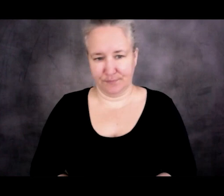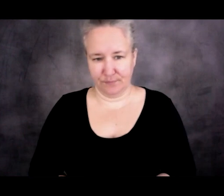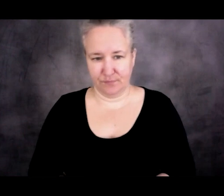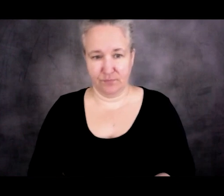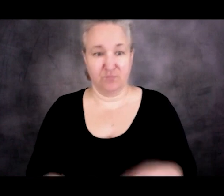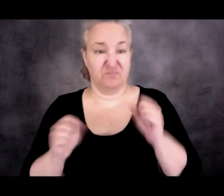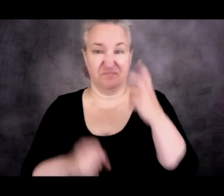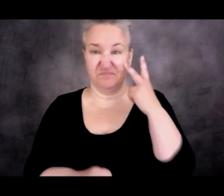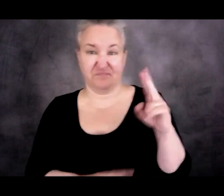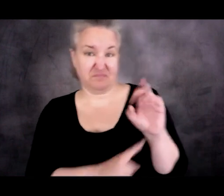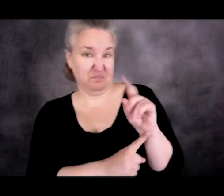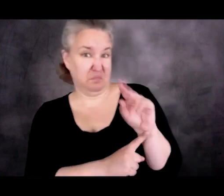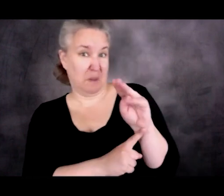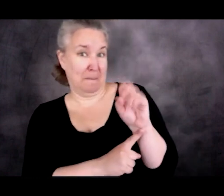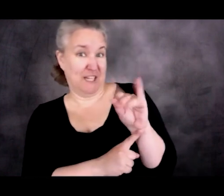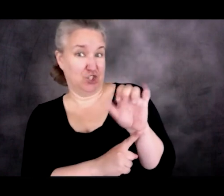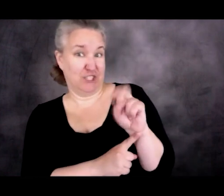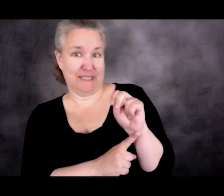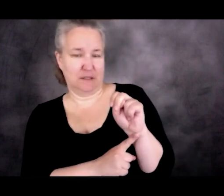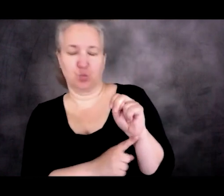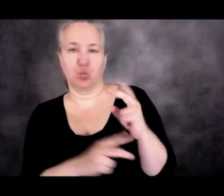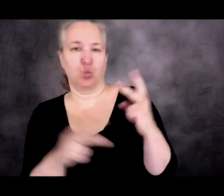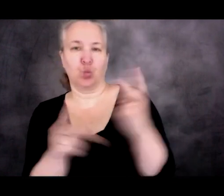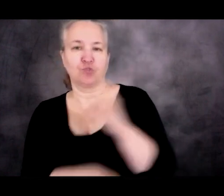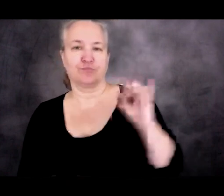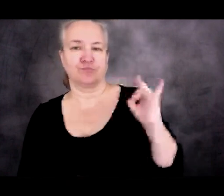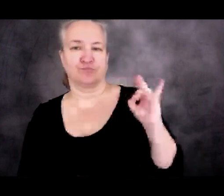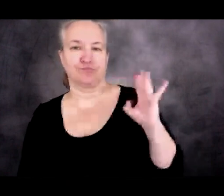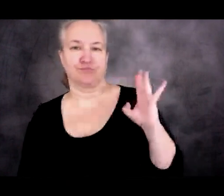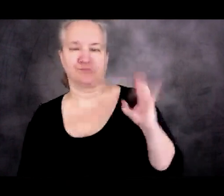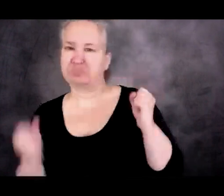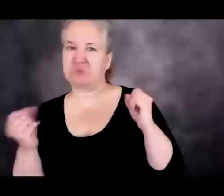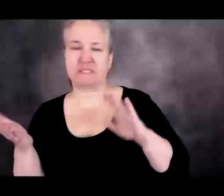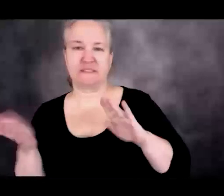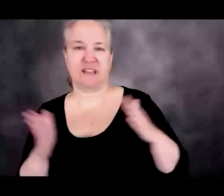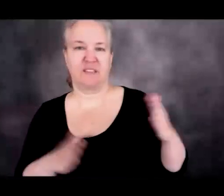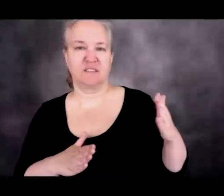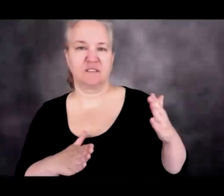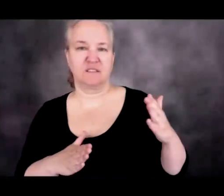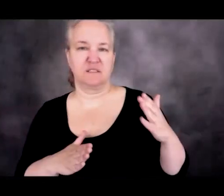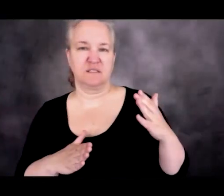is by far the deadliest crossing for migrants seeking asylum,